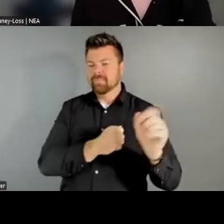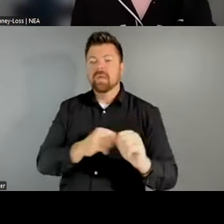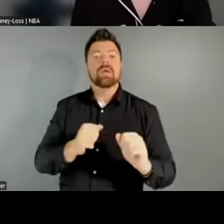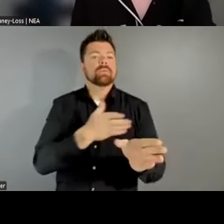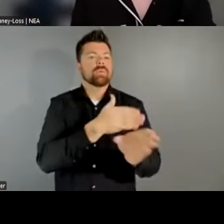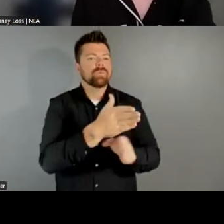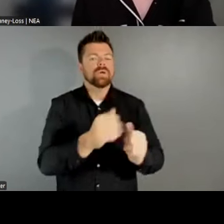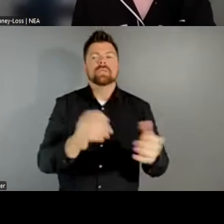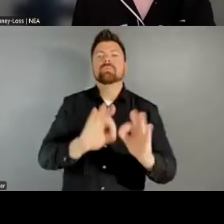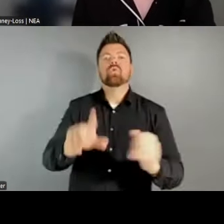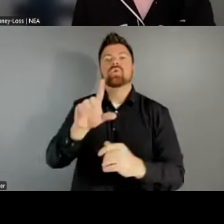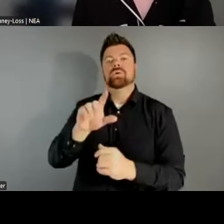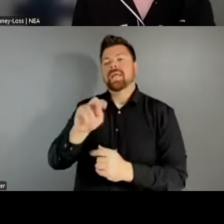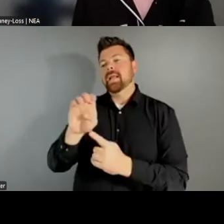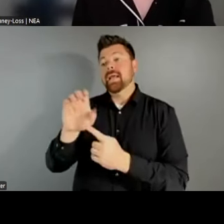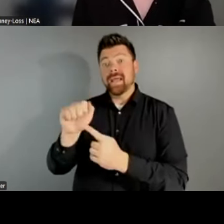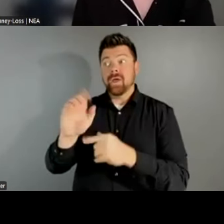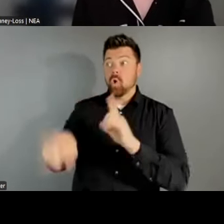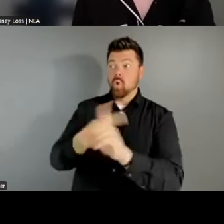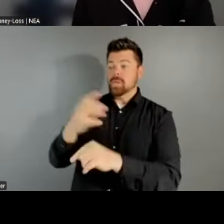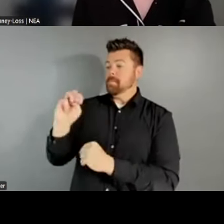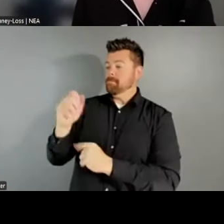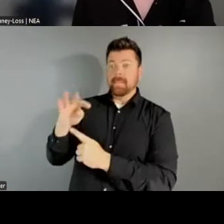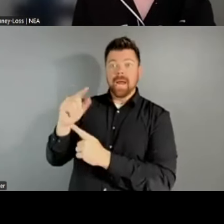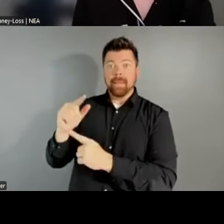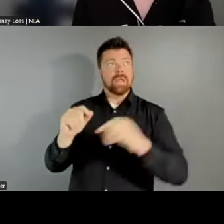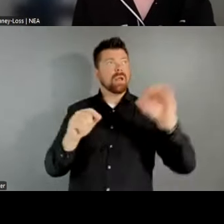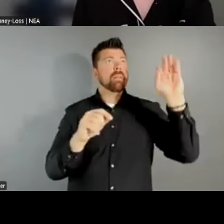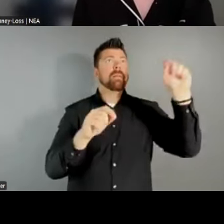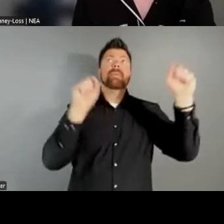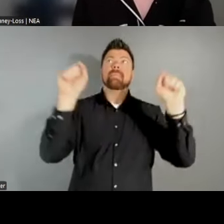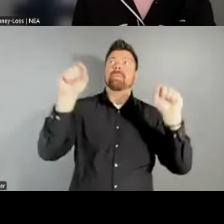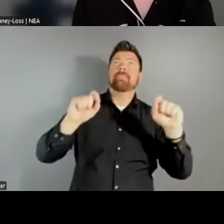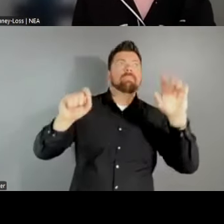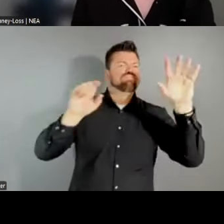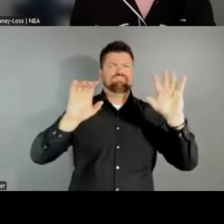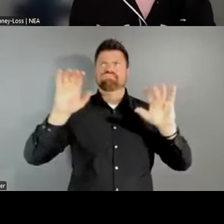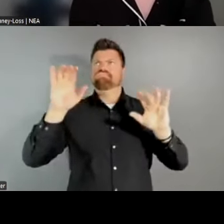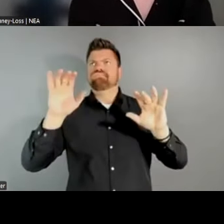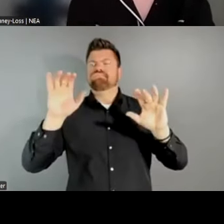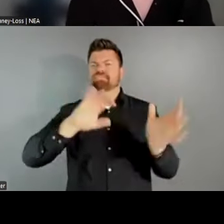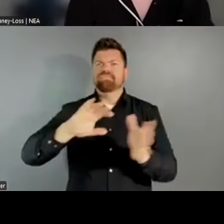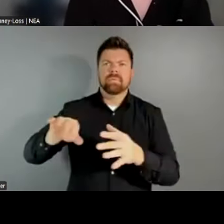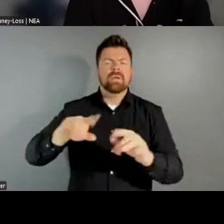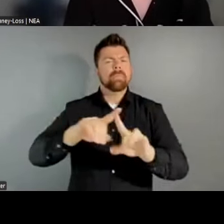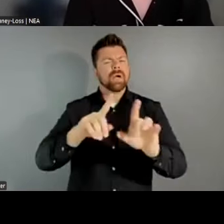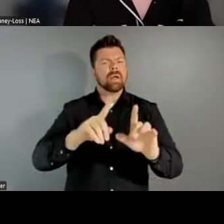goes beyond mapping and digs into promising practices and ways to better connect services